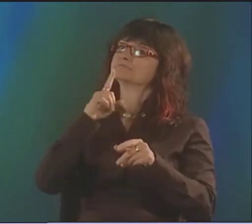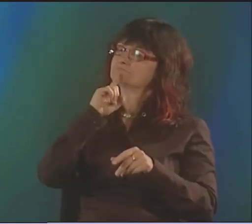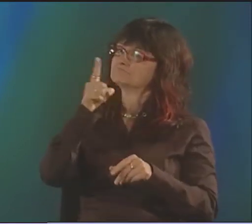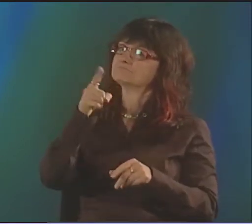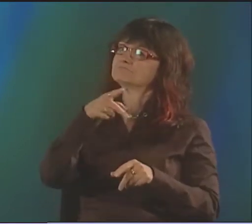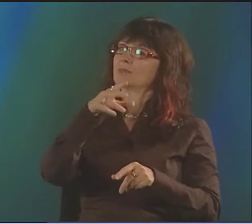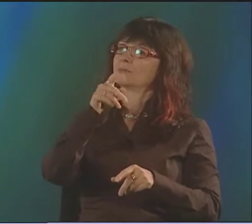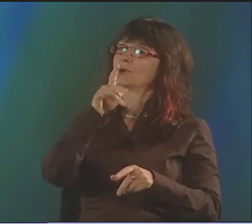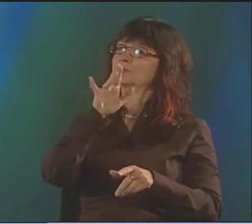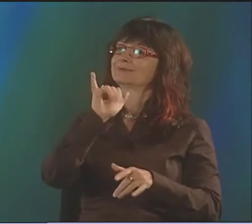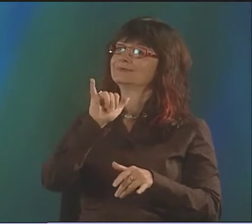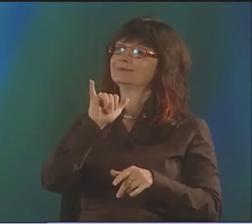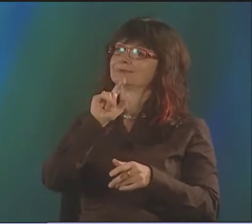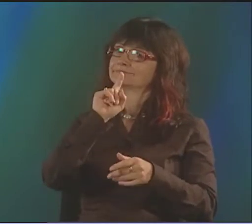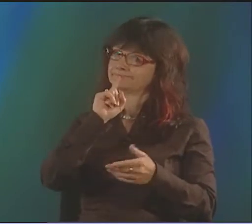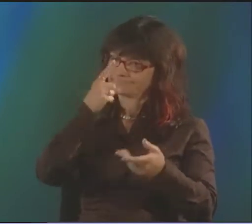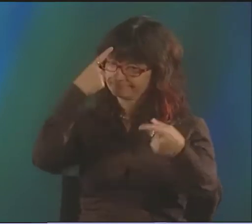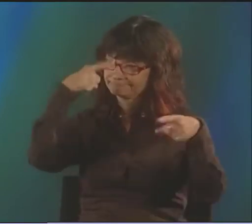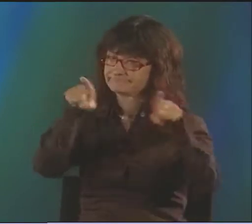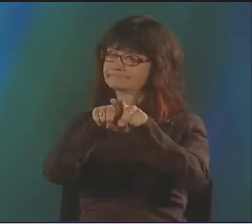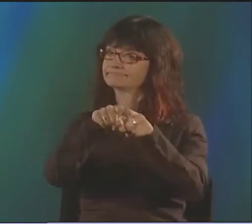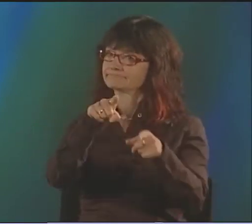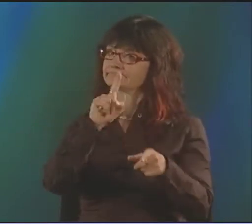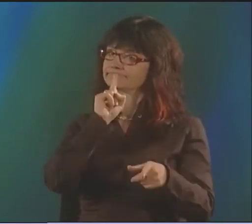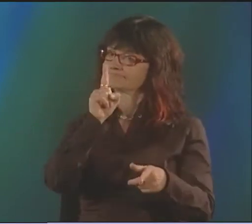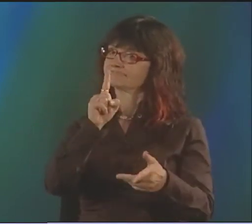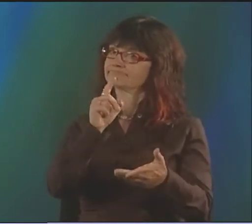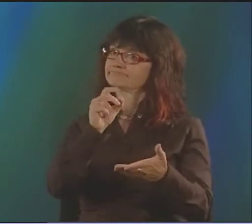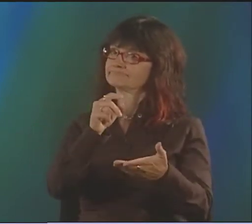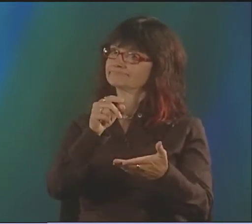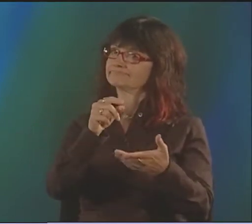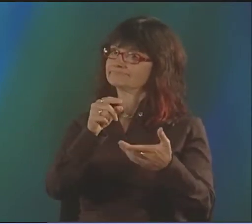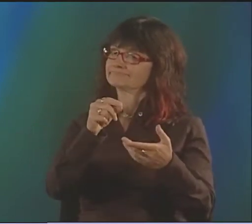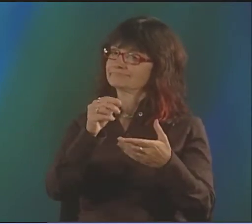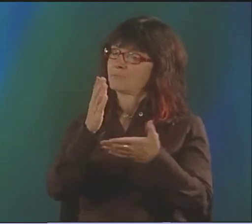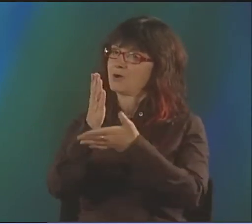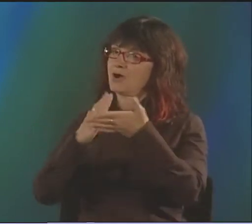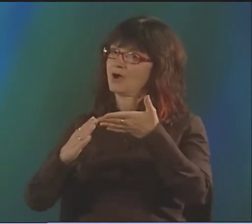AND HE WAS TRYING TO PROVE THAT ASL HAD POETRY...